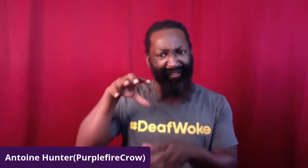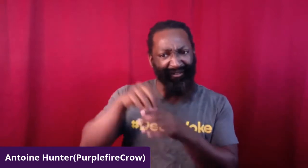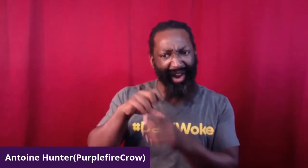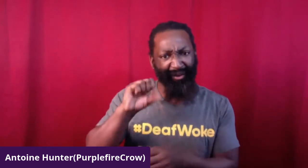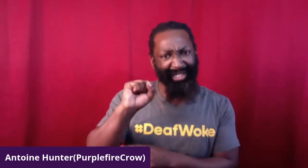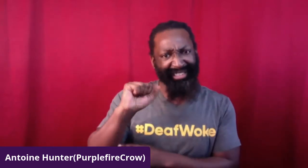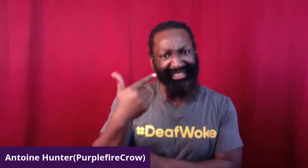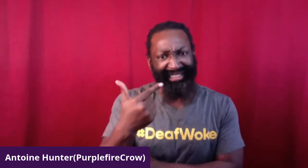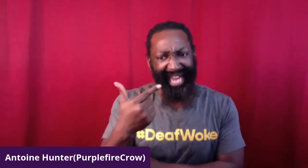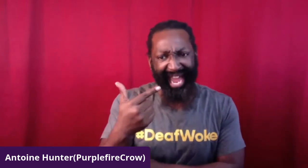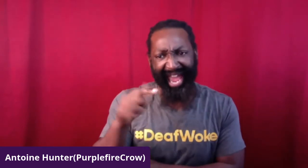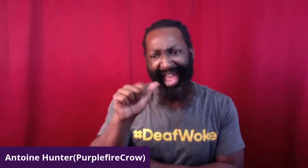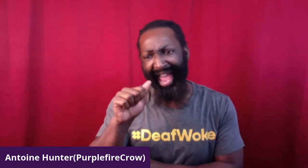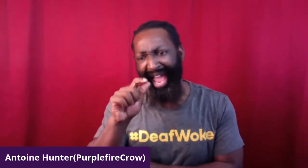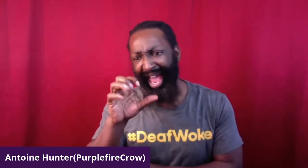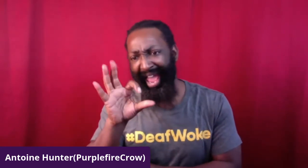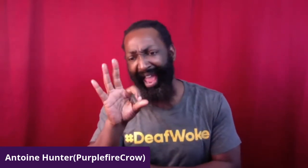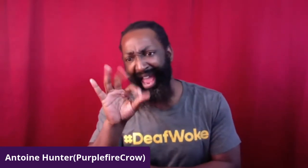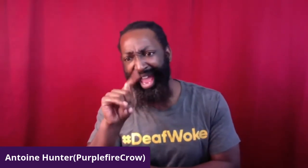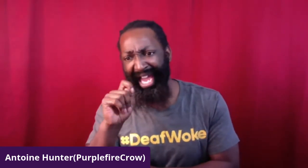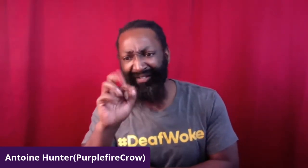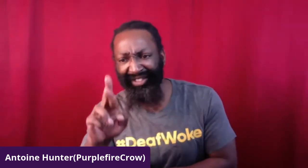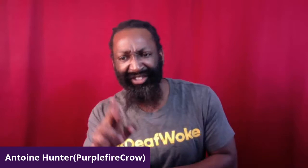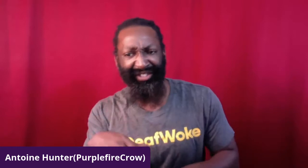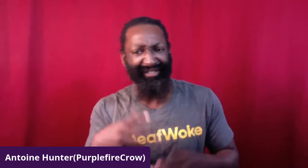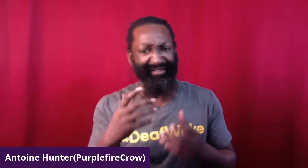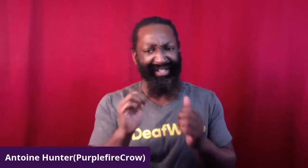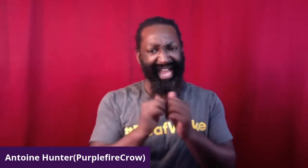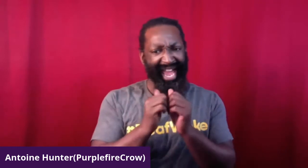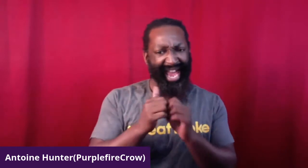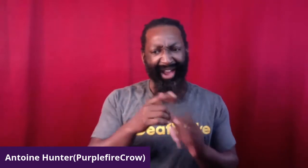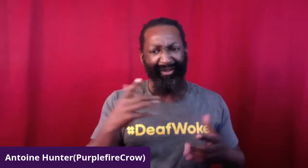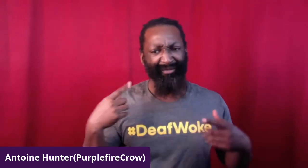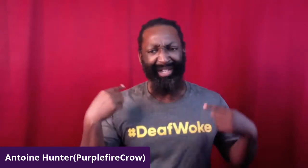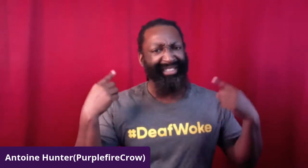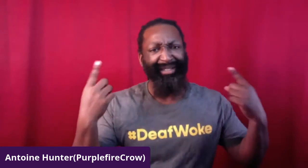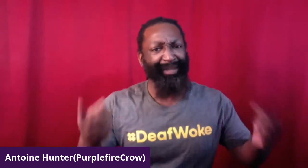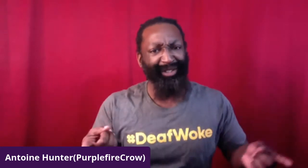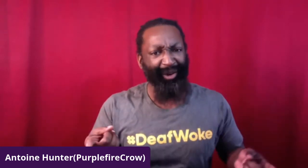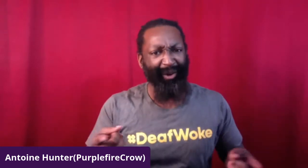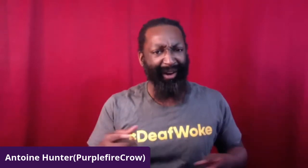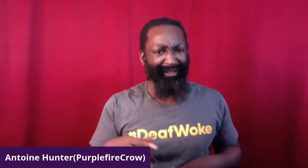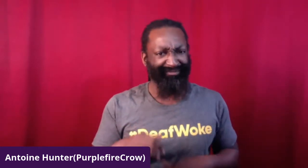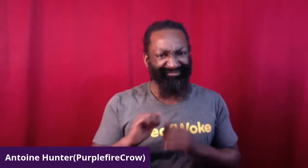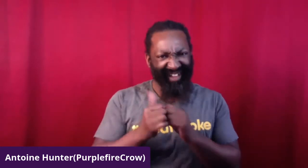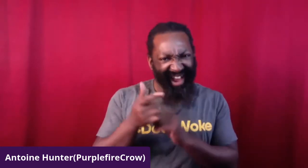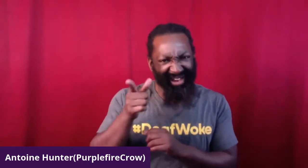how he's been involved in so many different projects. He's been in "Frasier,"